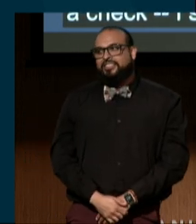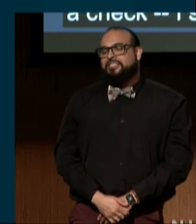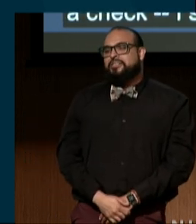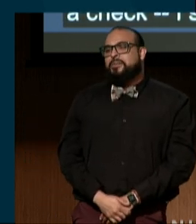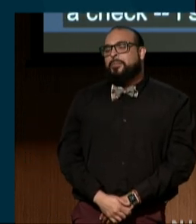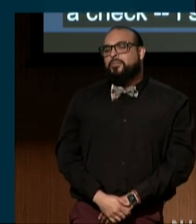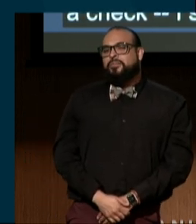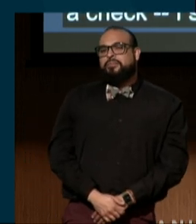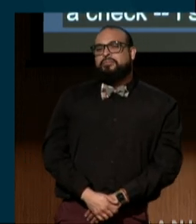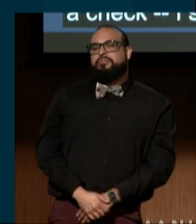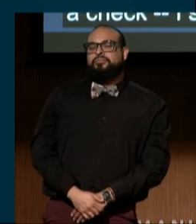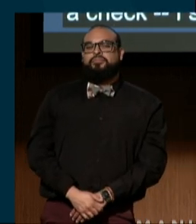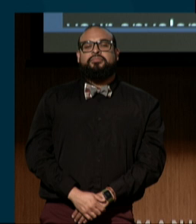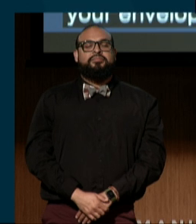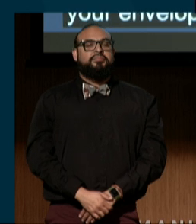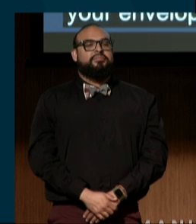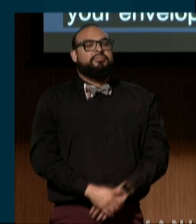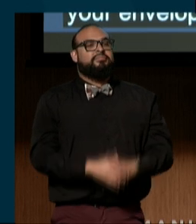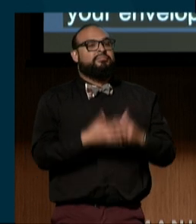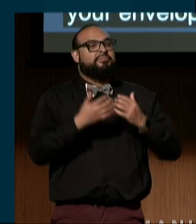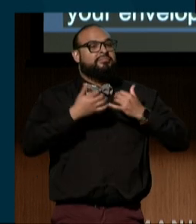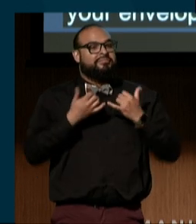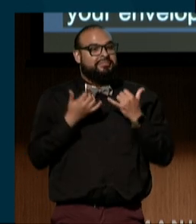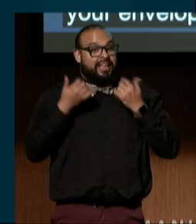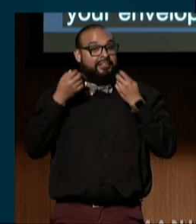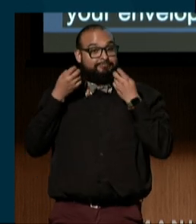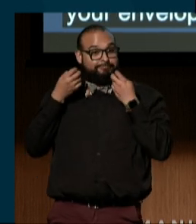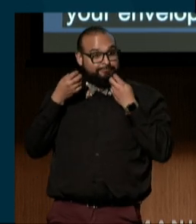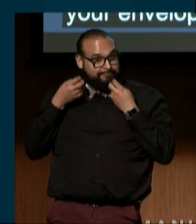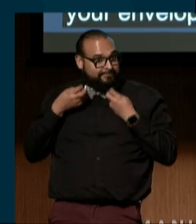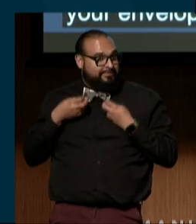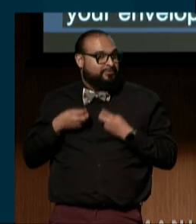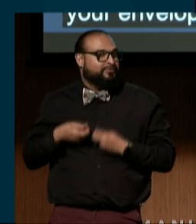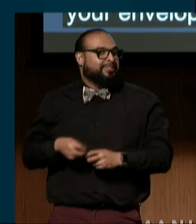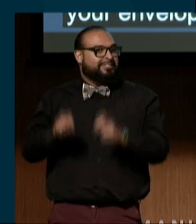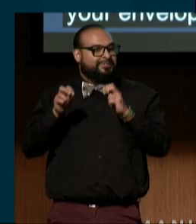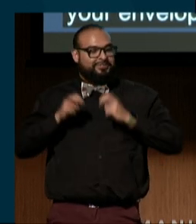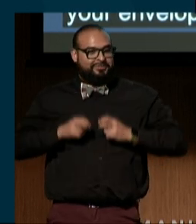And now I'm gonna transition to the time in our program